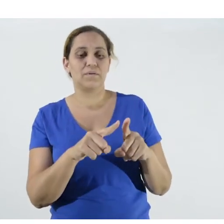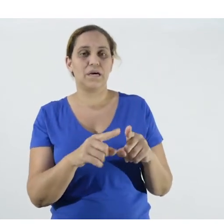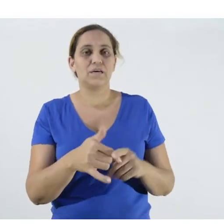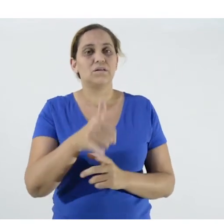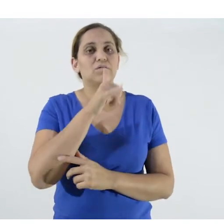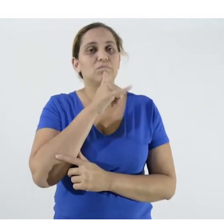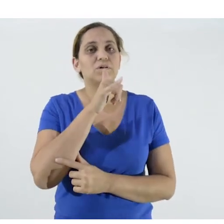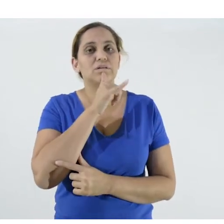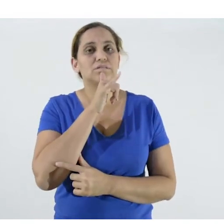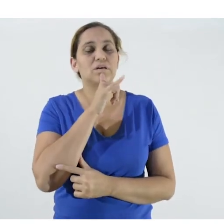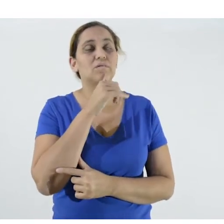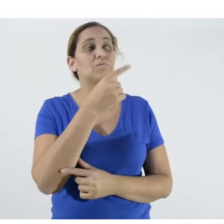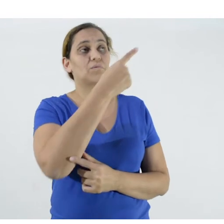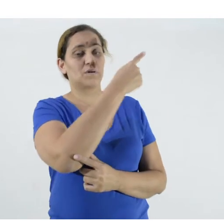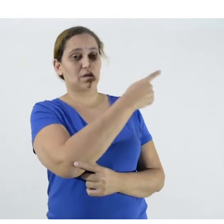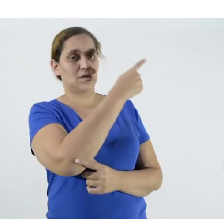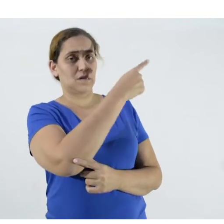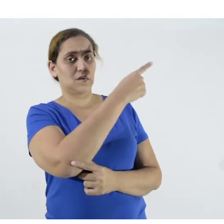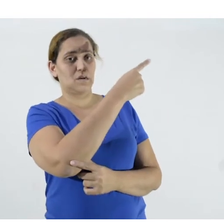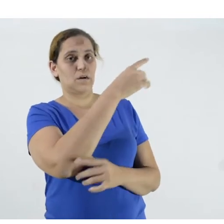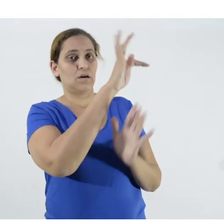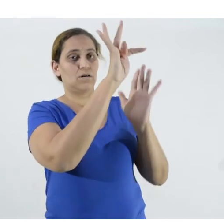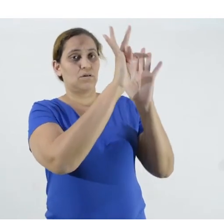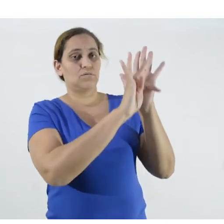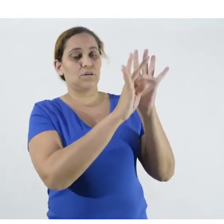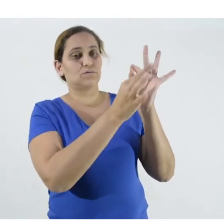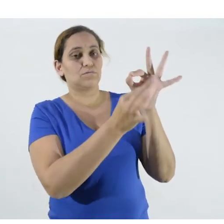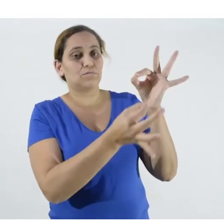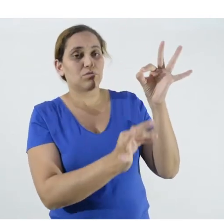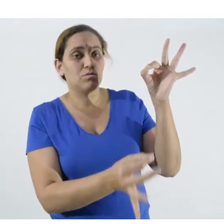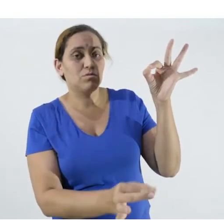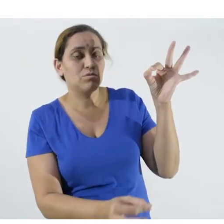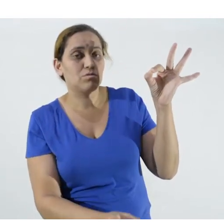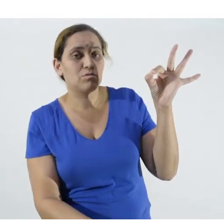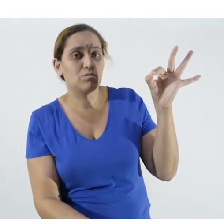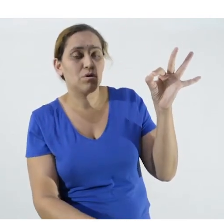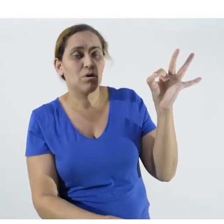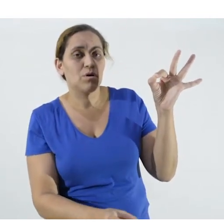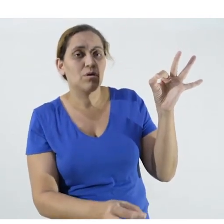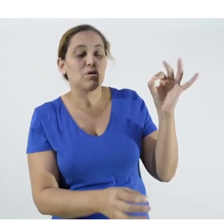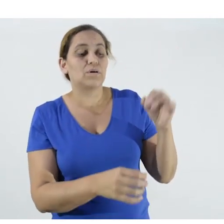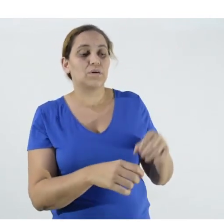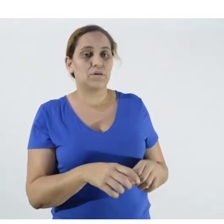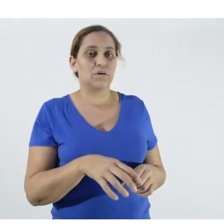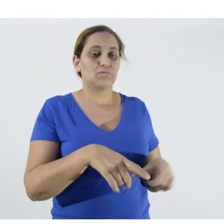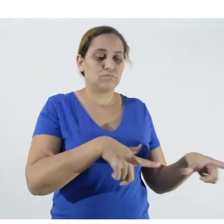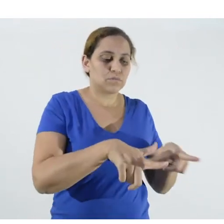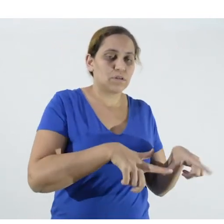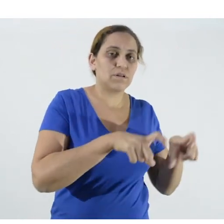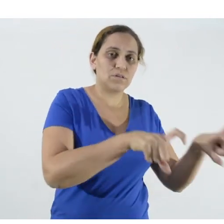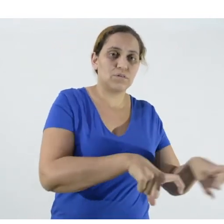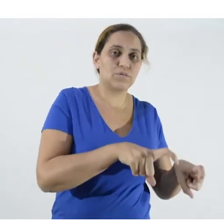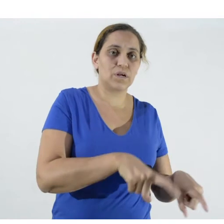which is bigger and that rural producers can keep for later.